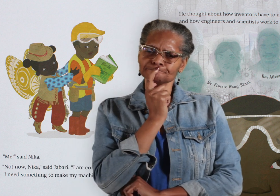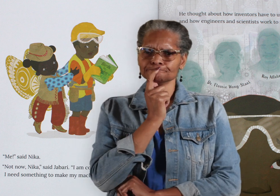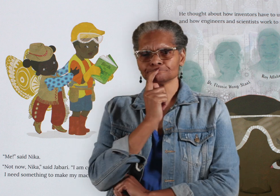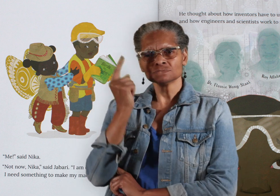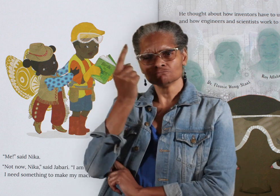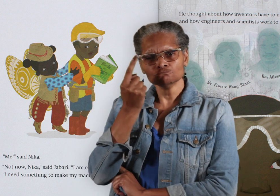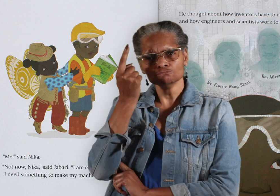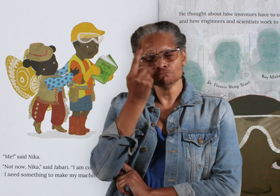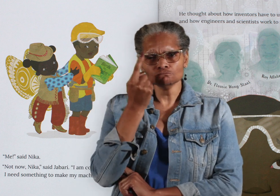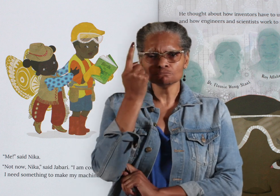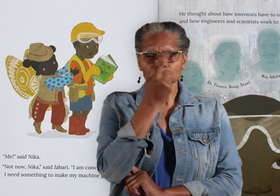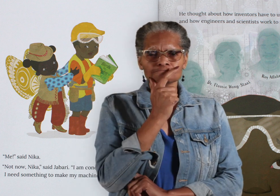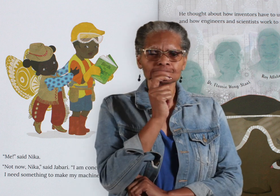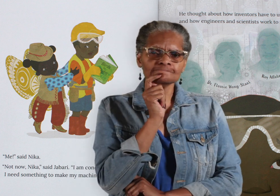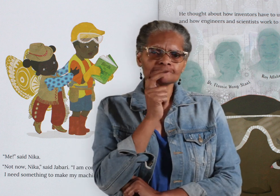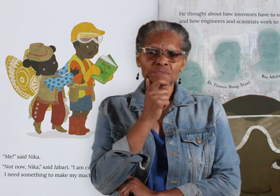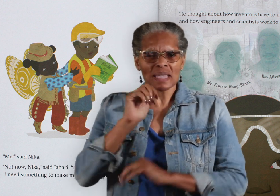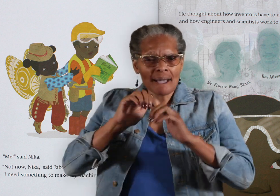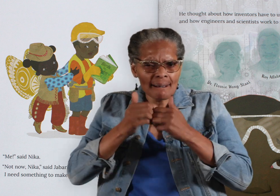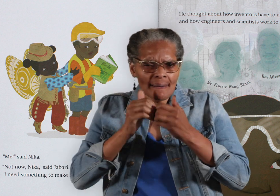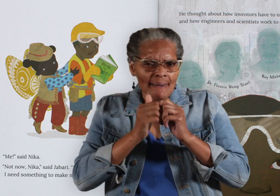He thought about how inventors have to use their creativity